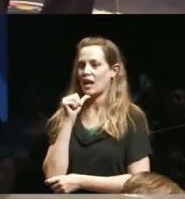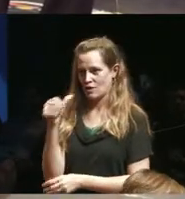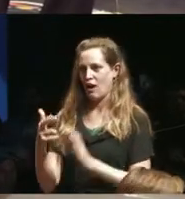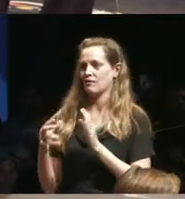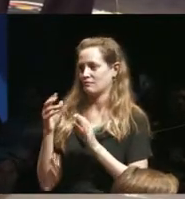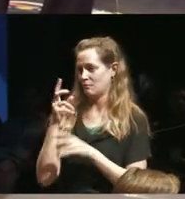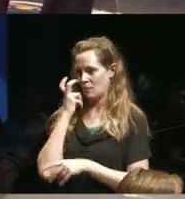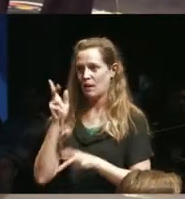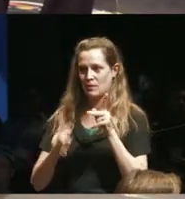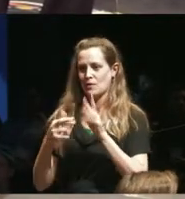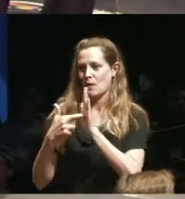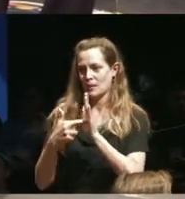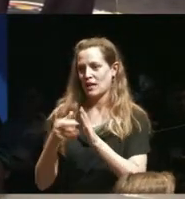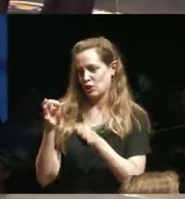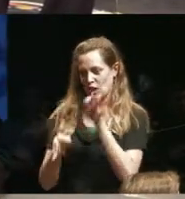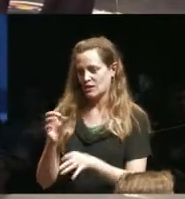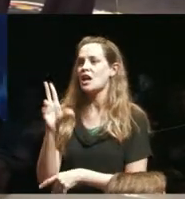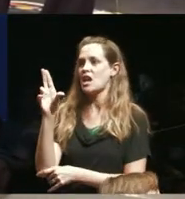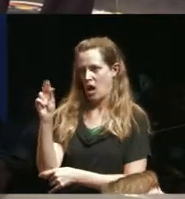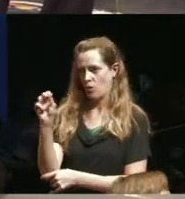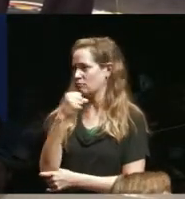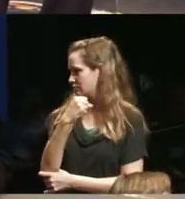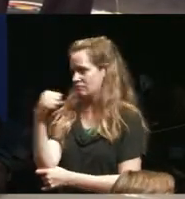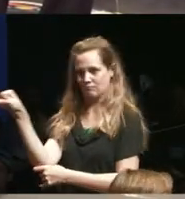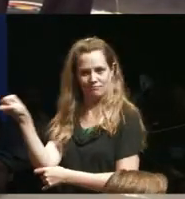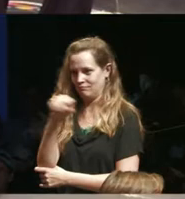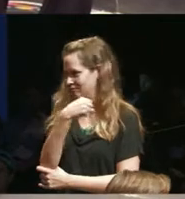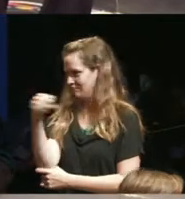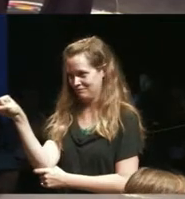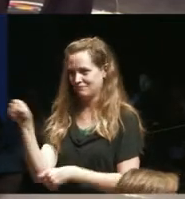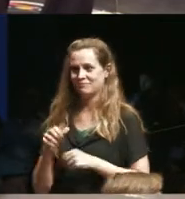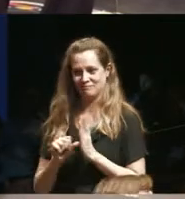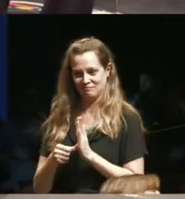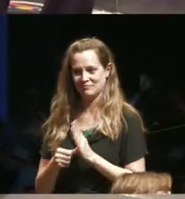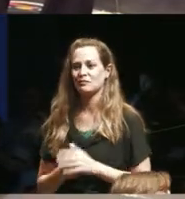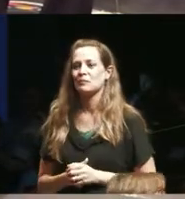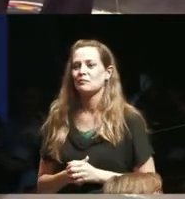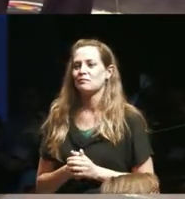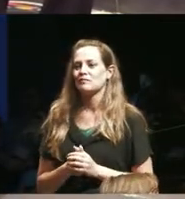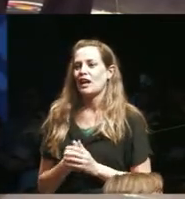thing that I mean yes we need drama turks and choreographers and